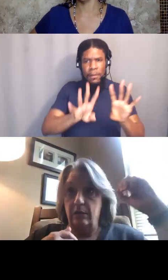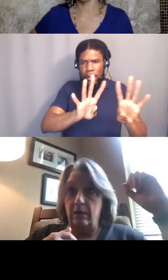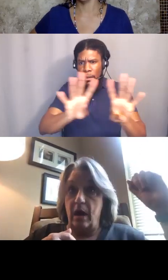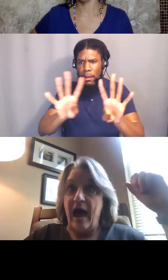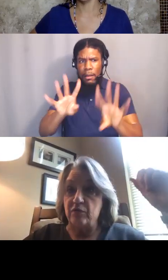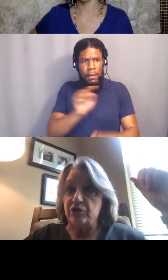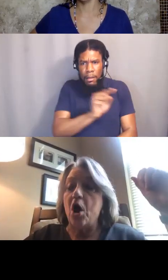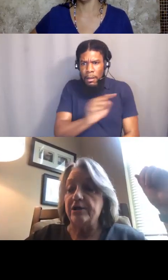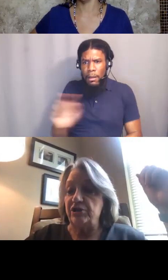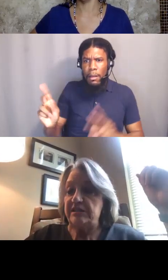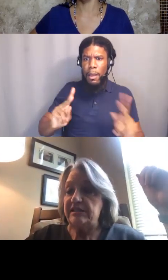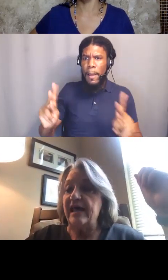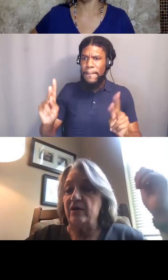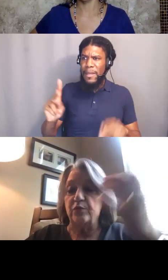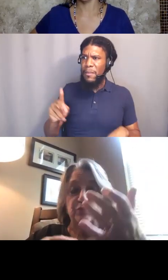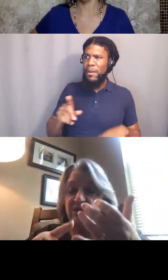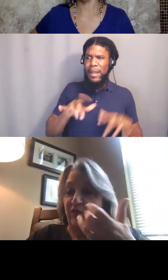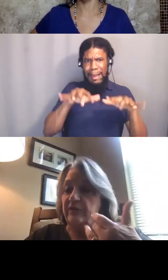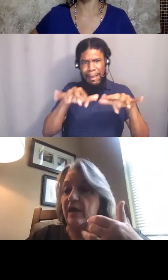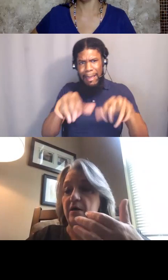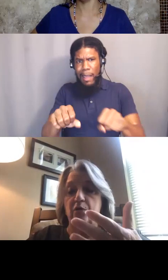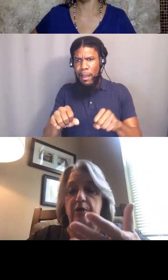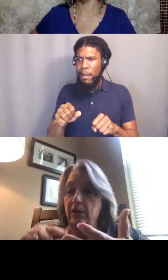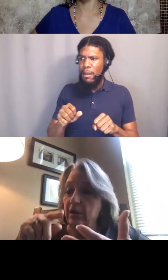what I was taught Jesus said which was feed the hungry,